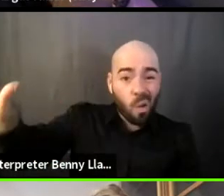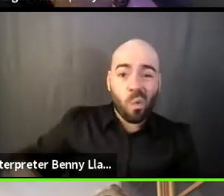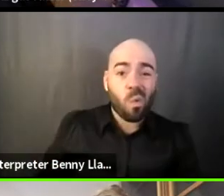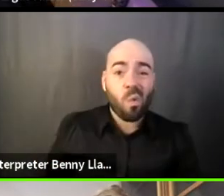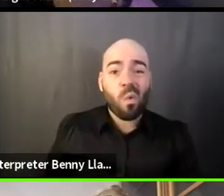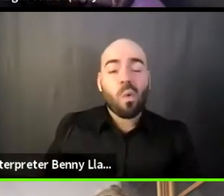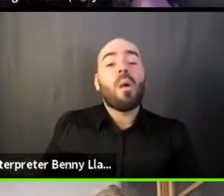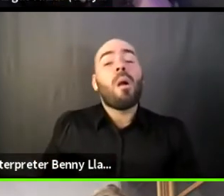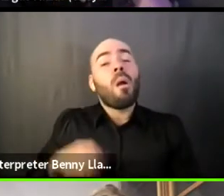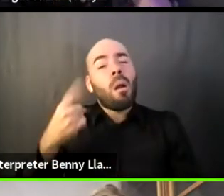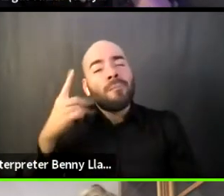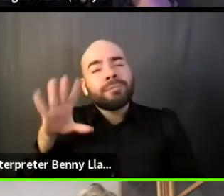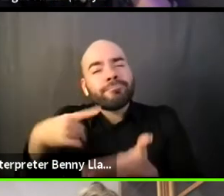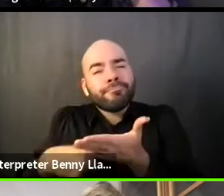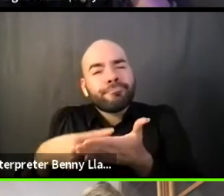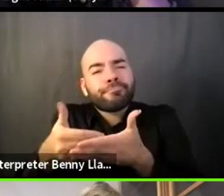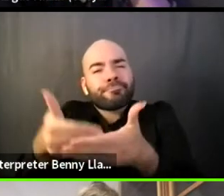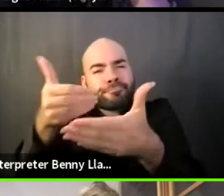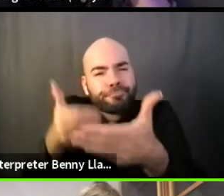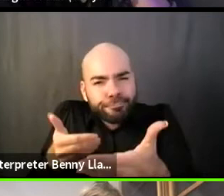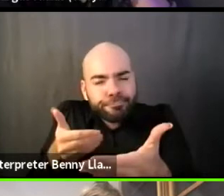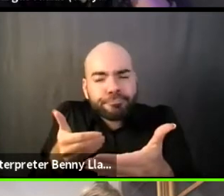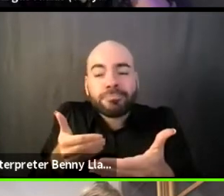There's these other sort of more gray area examples